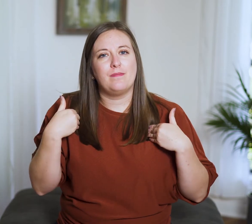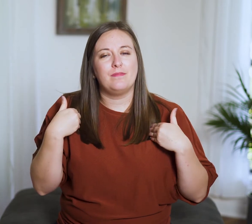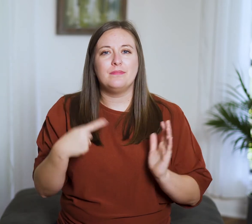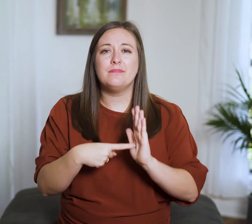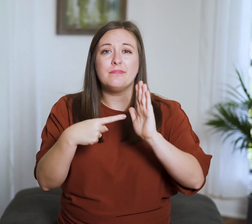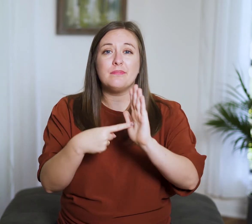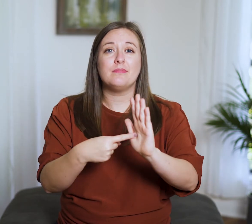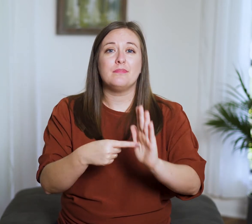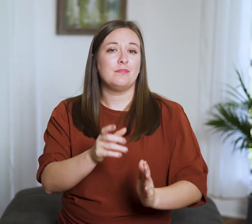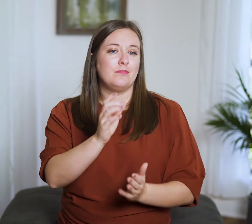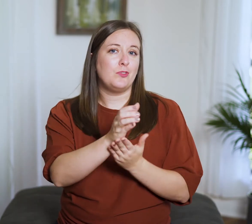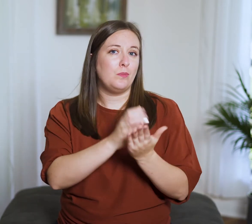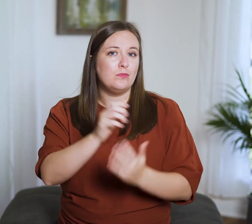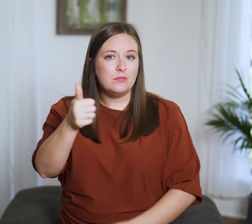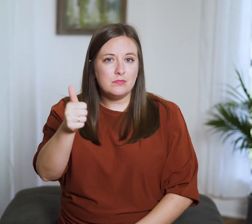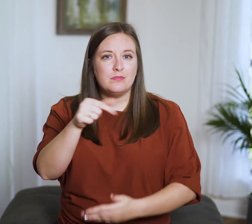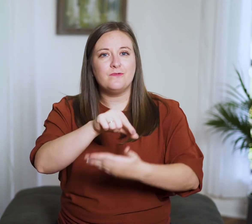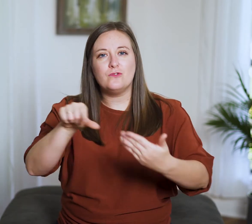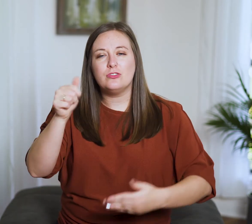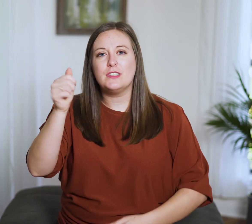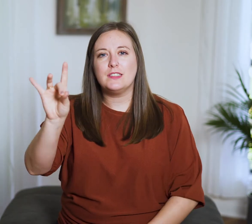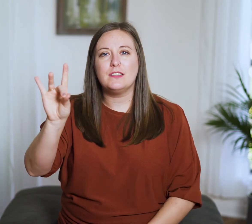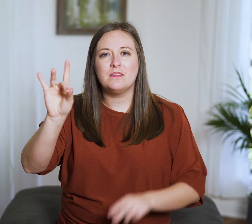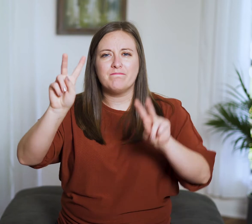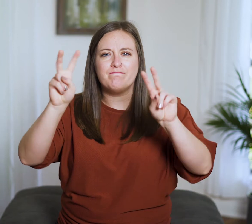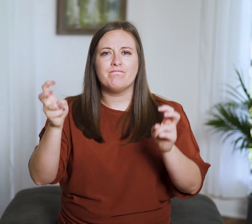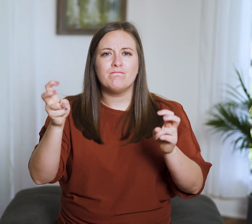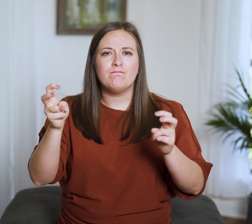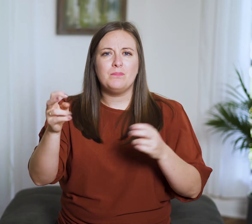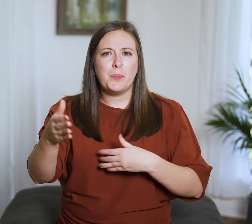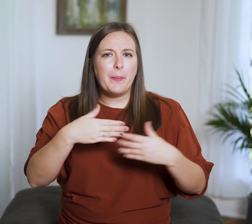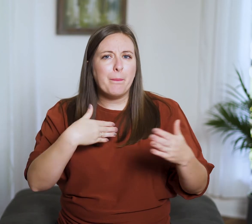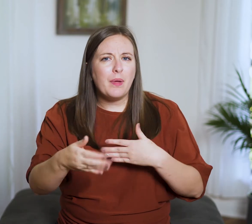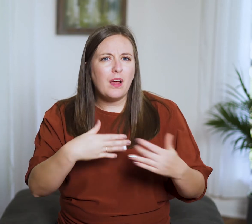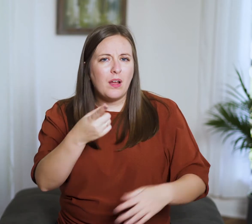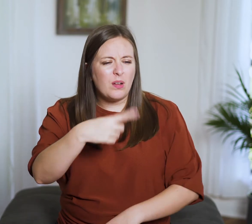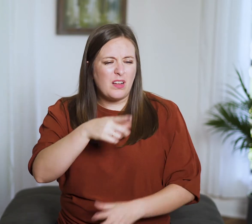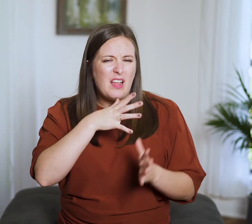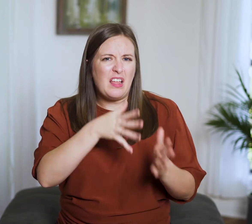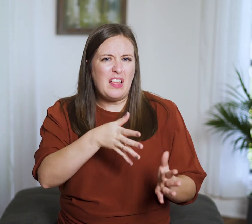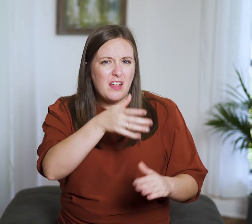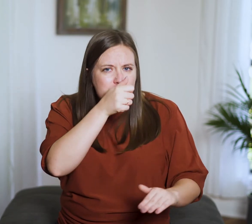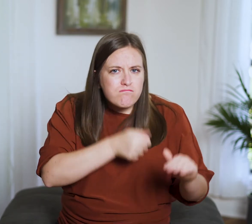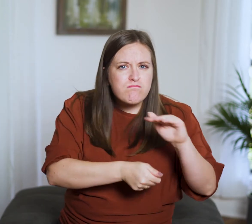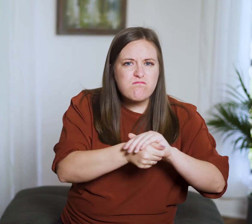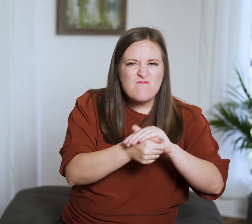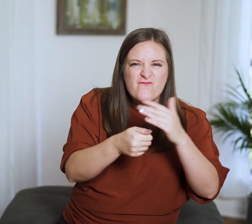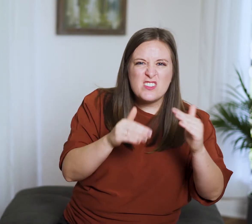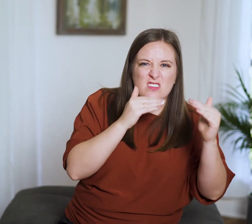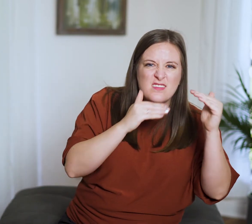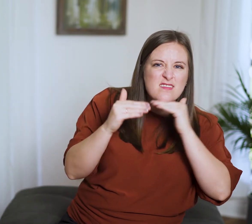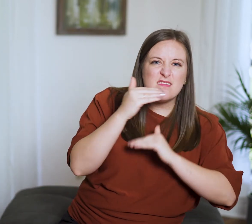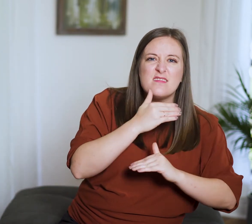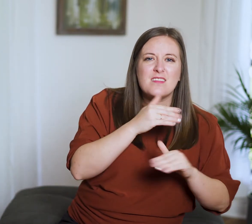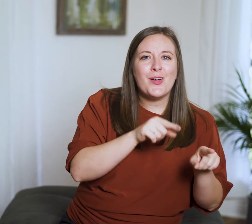For instance, 10:18 says, “The one who conceals hatred has lying lips,